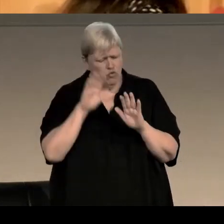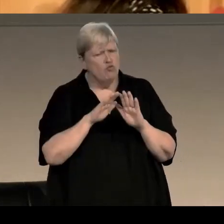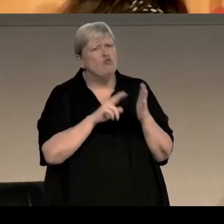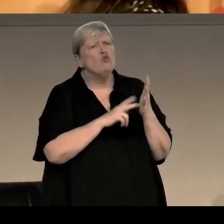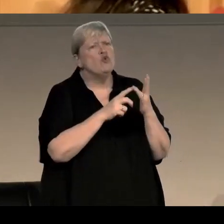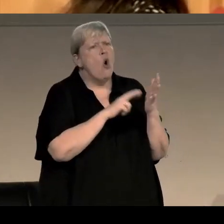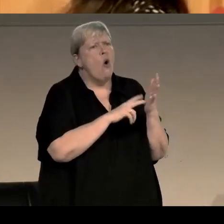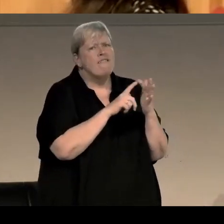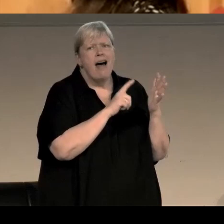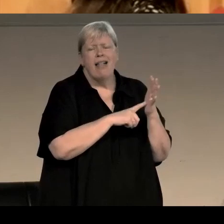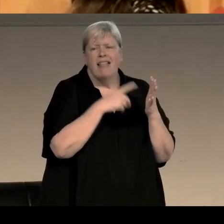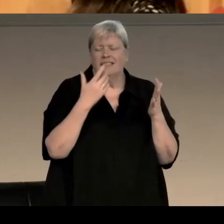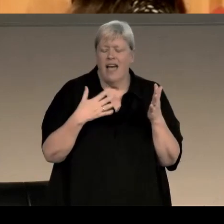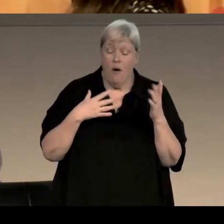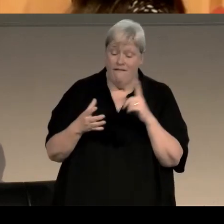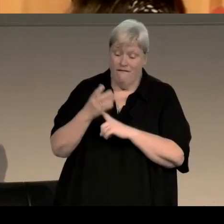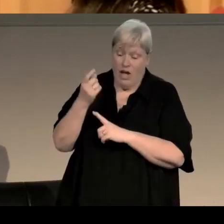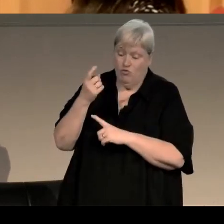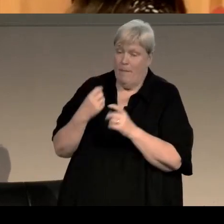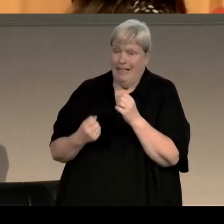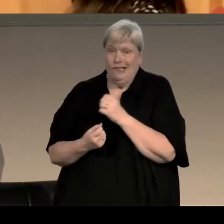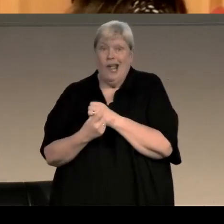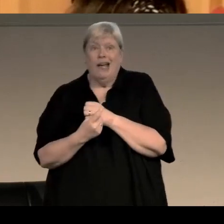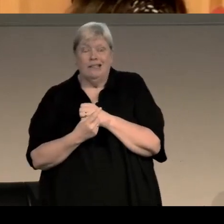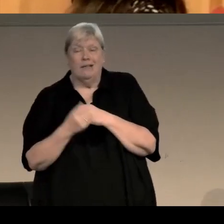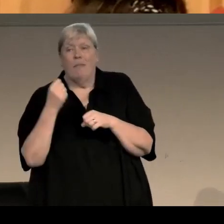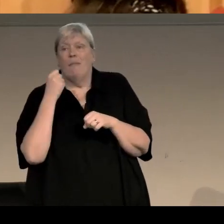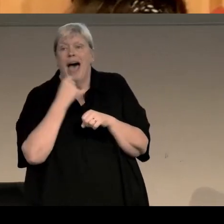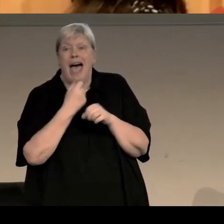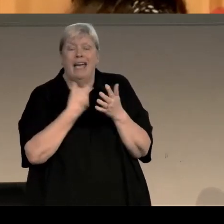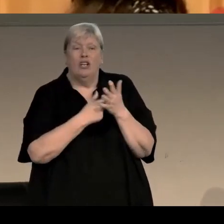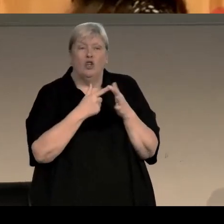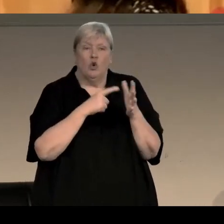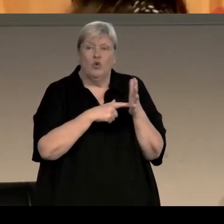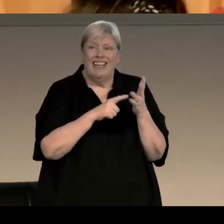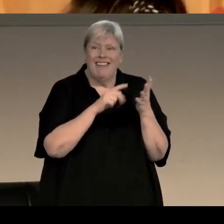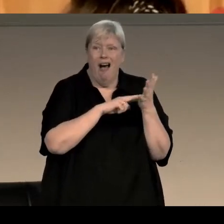I came across it entirely by chance, my great uncle used to buy lots of comics for his